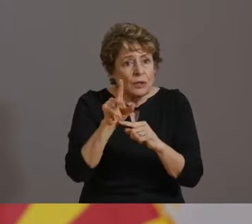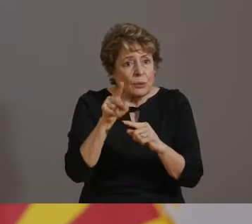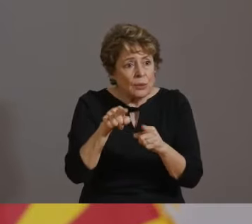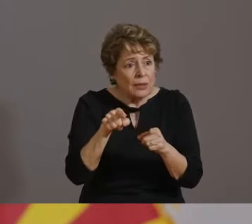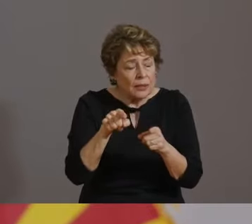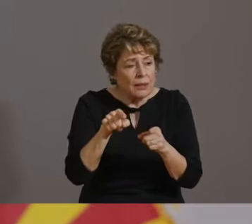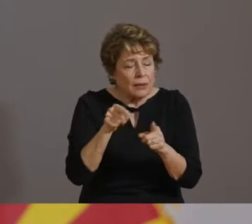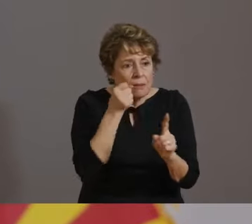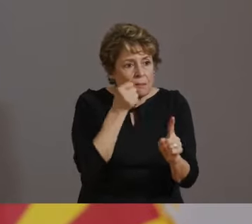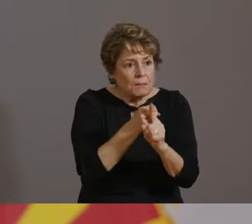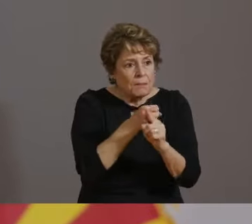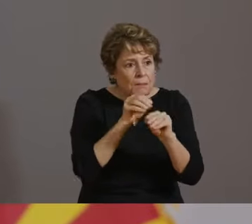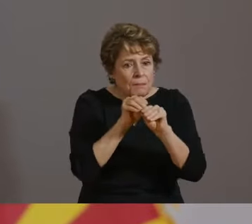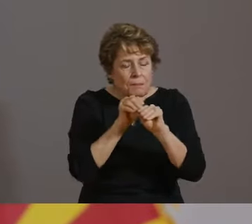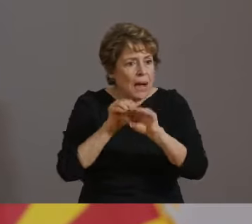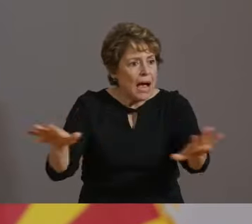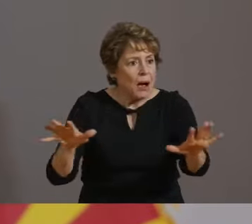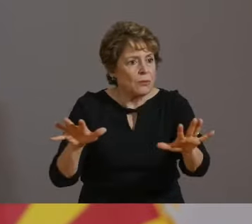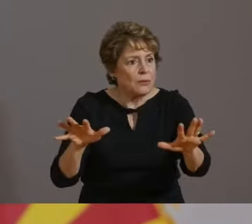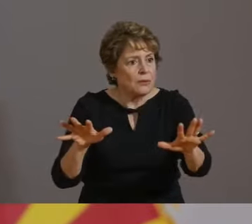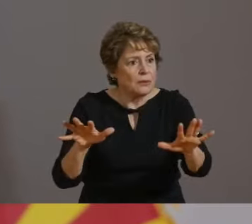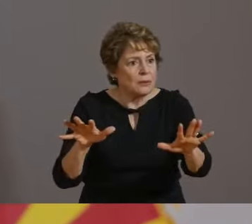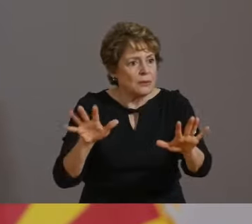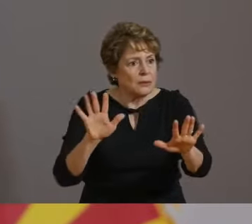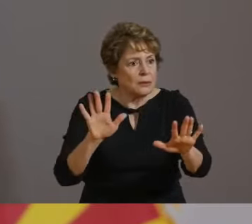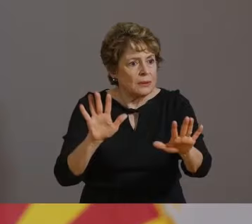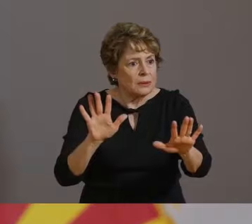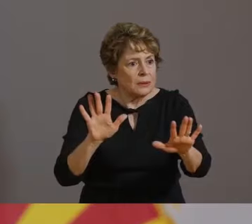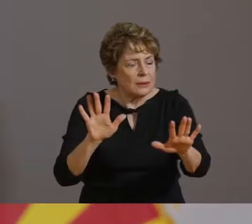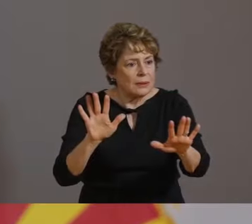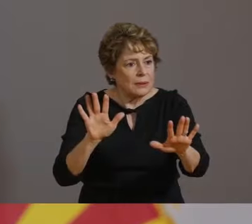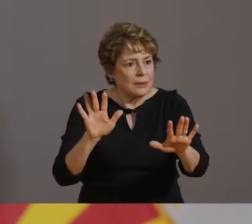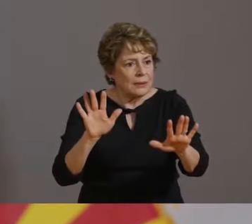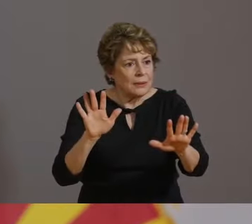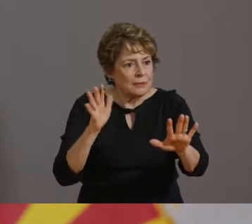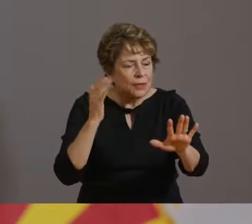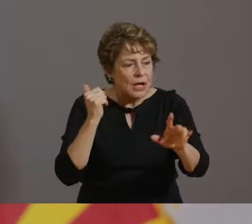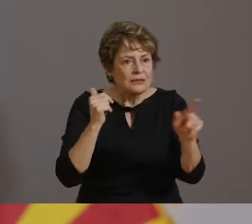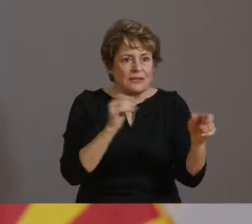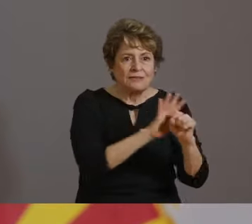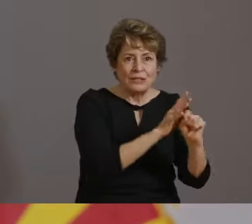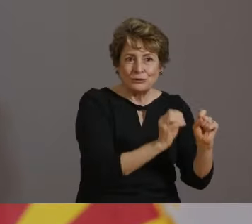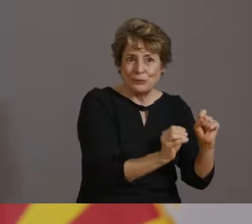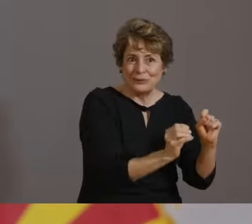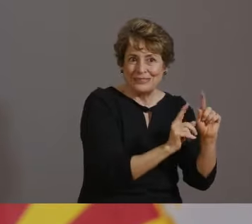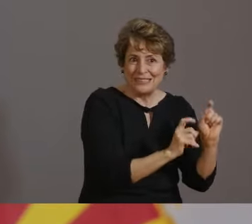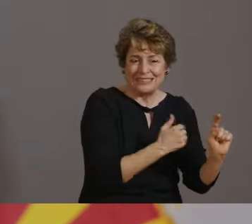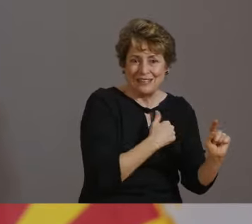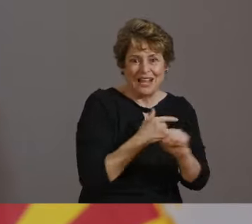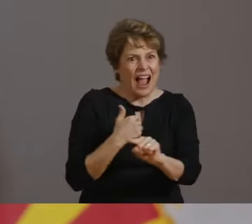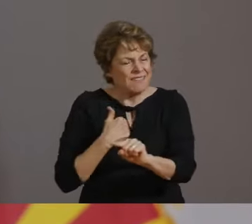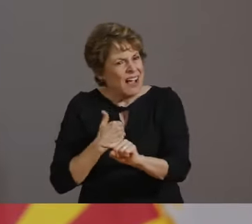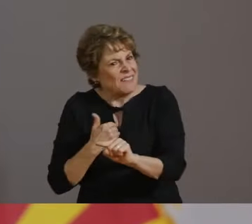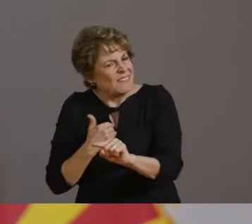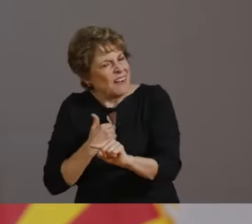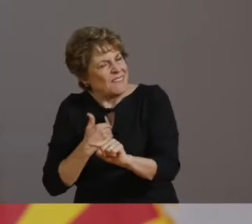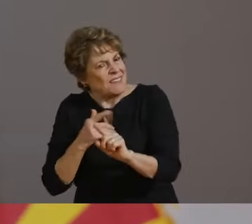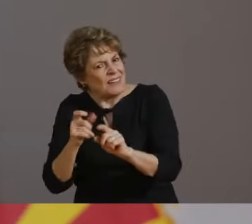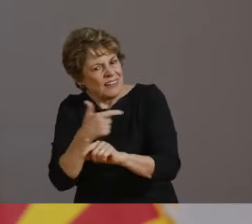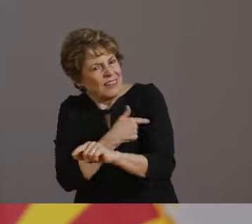OUR SYNDROMIC SURVEILLANCE SHOWS THAT LAST YEAR AT THE PEAK ABOUT 10% OF HOSPITAL VISITS WERE DUE TO INFLUENZA.